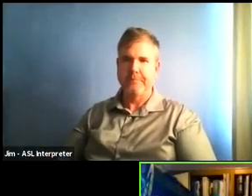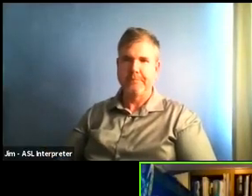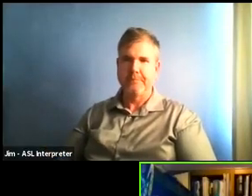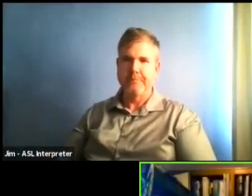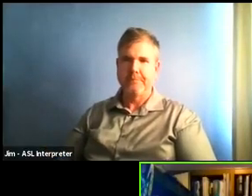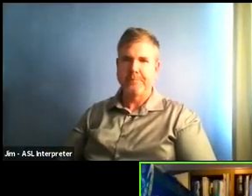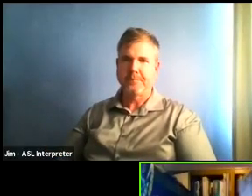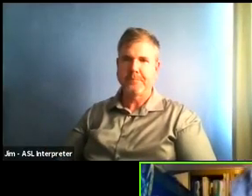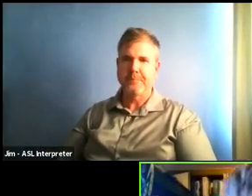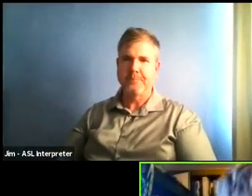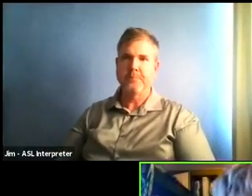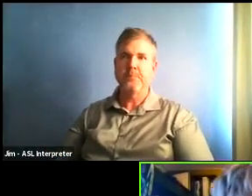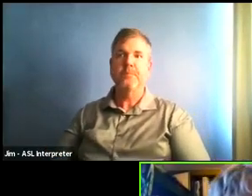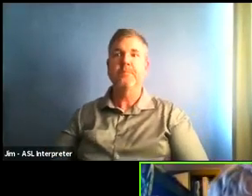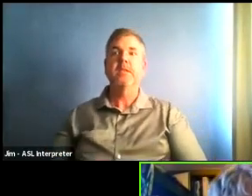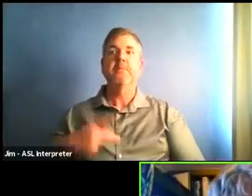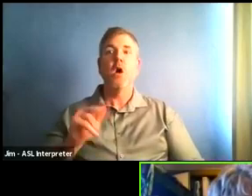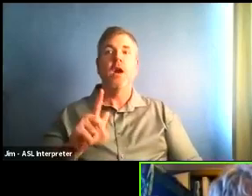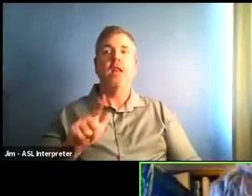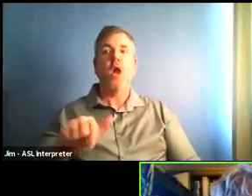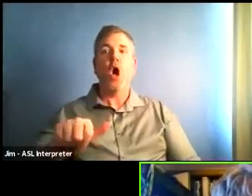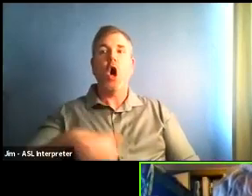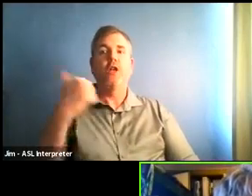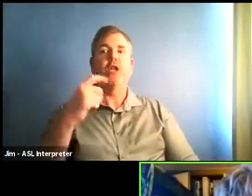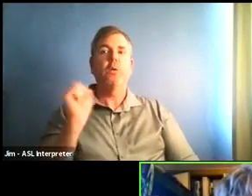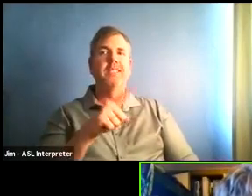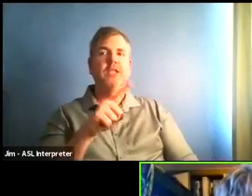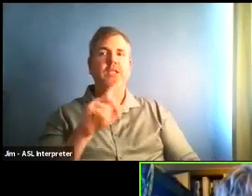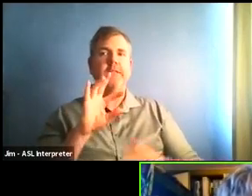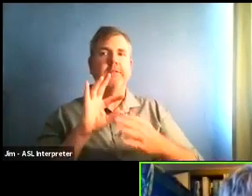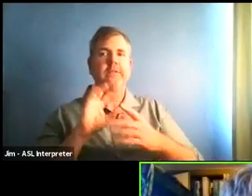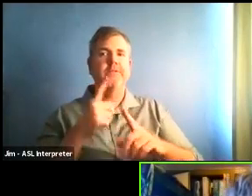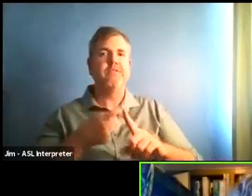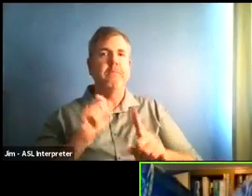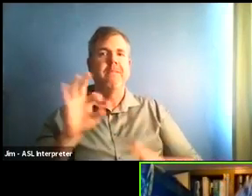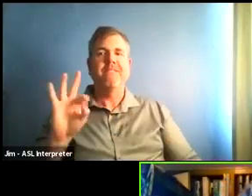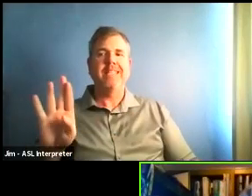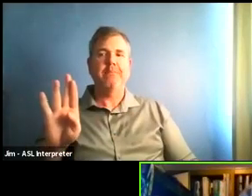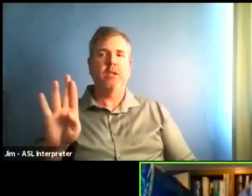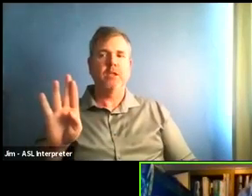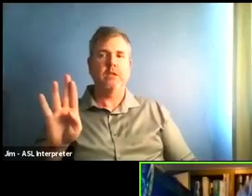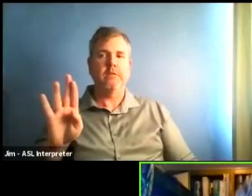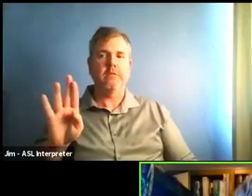here's another question from our Facebook audience is there ask Is the decrease